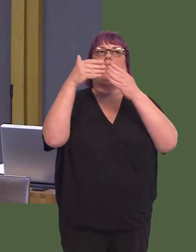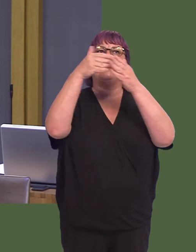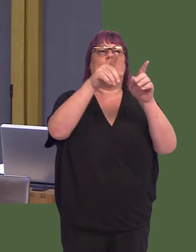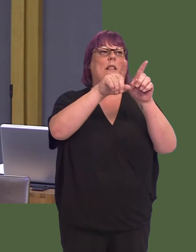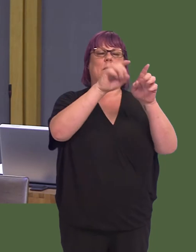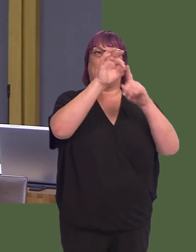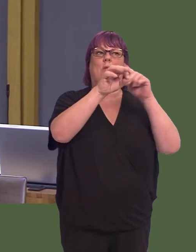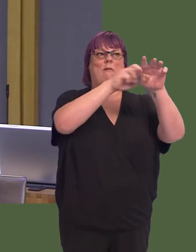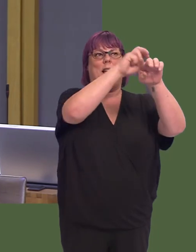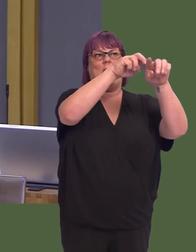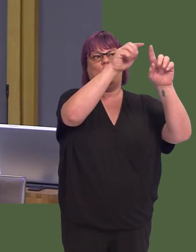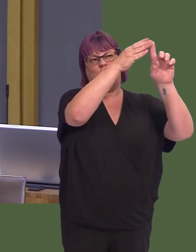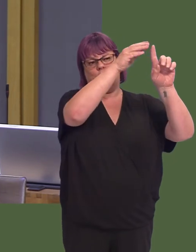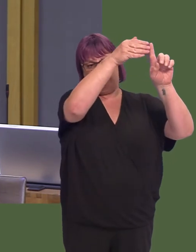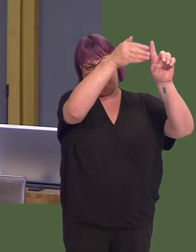from Ireland to France.